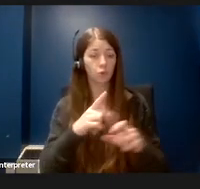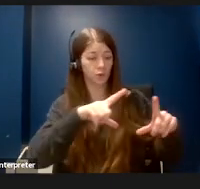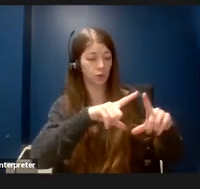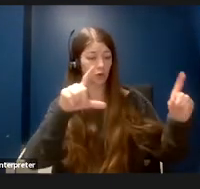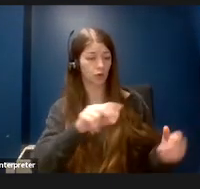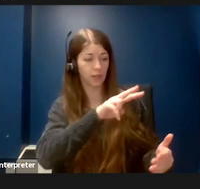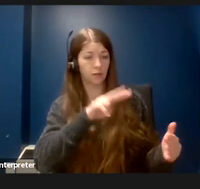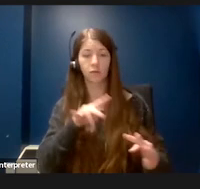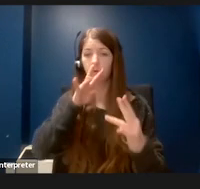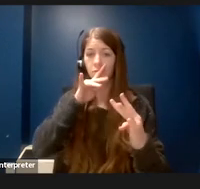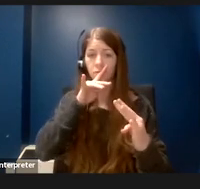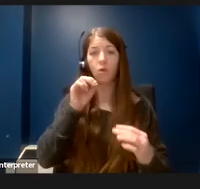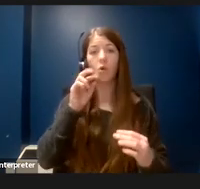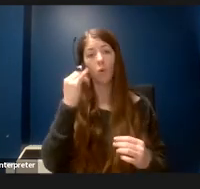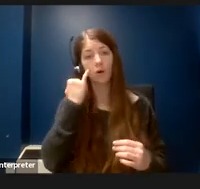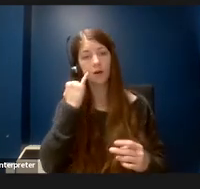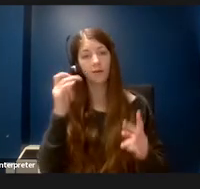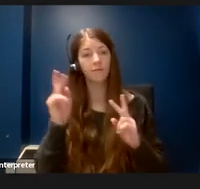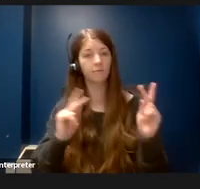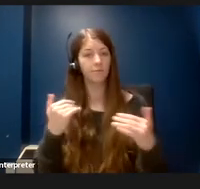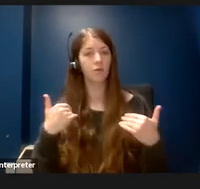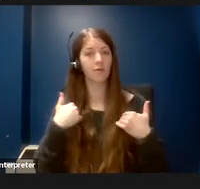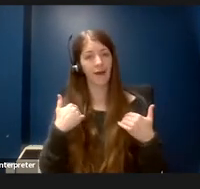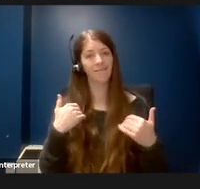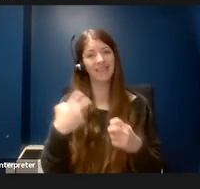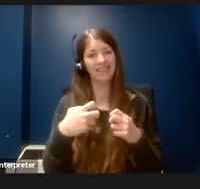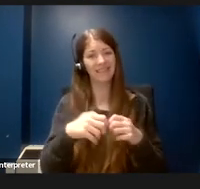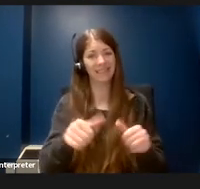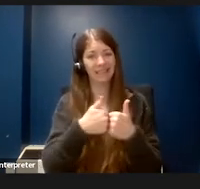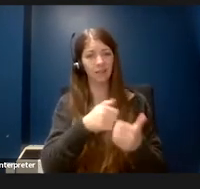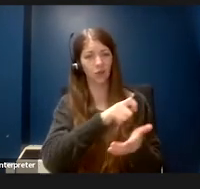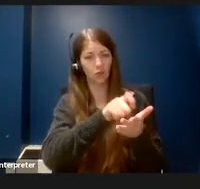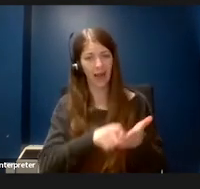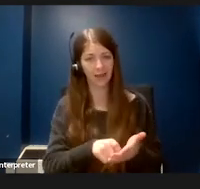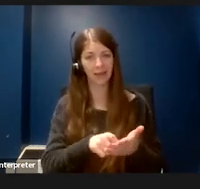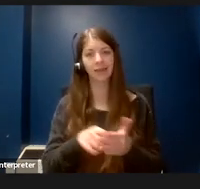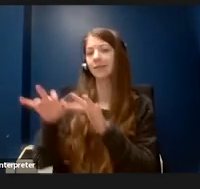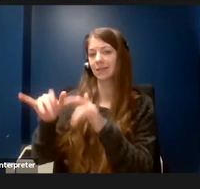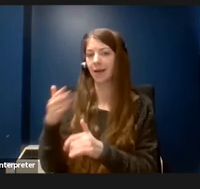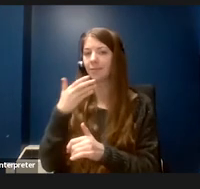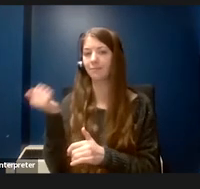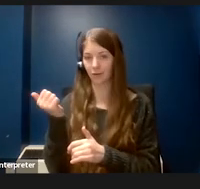or for people who have difficulties writing and typing is easier.